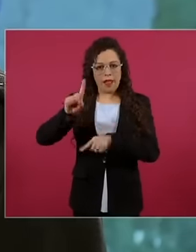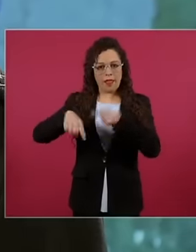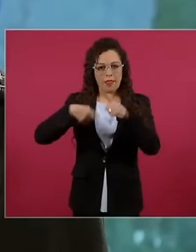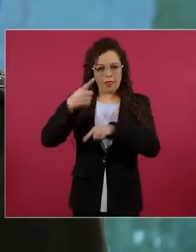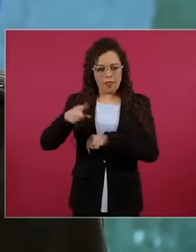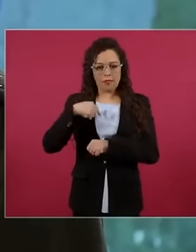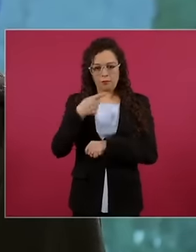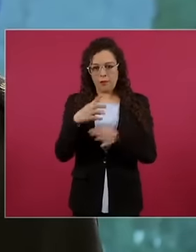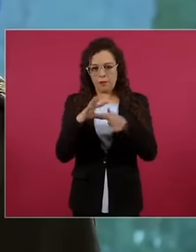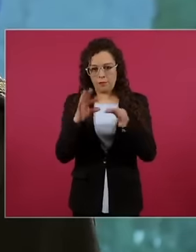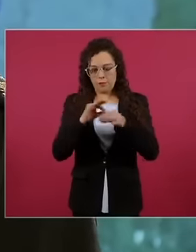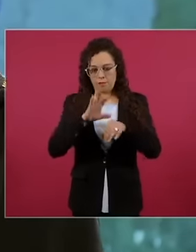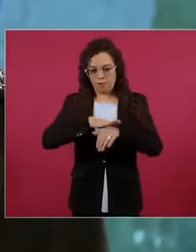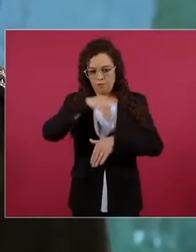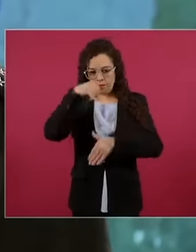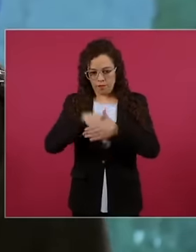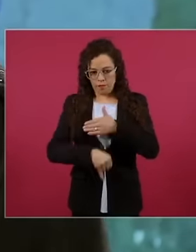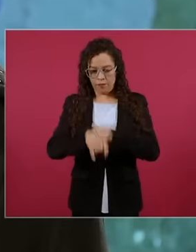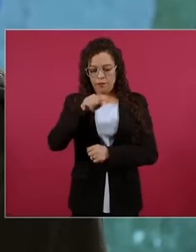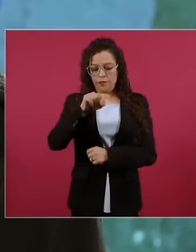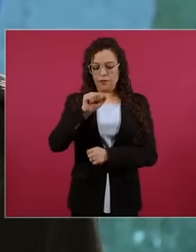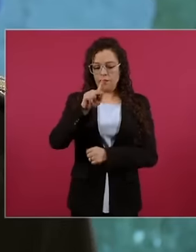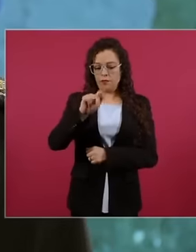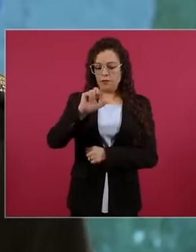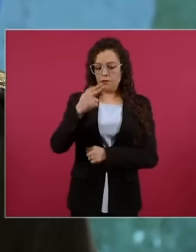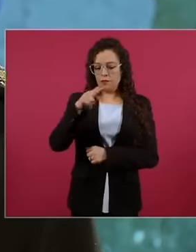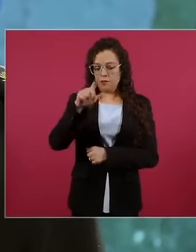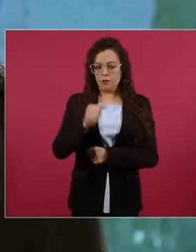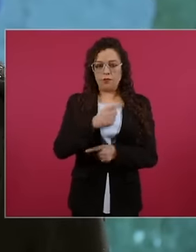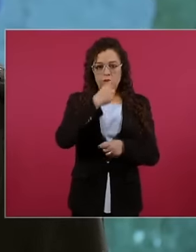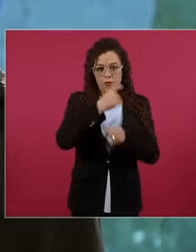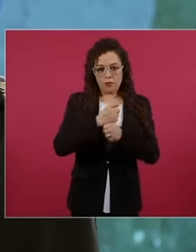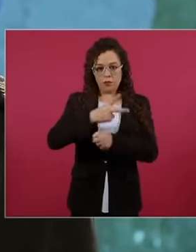Tapachula Tapachula 1 and Tapachula two there are many many companies interested in investing there